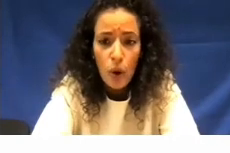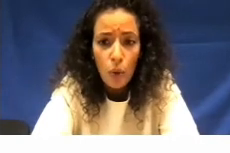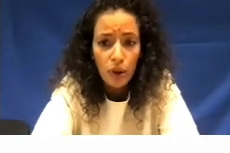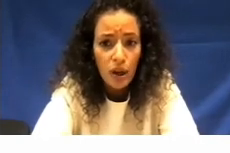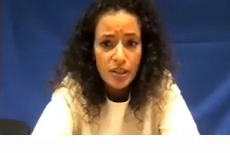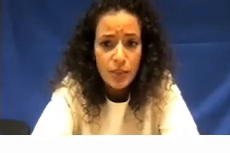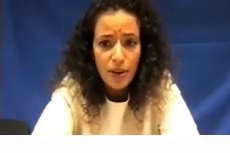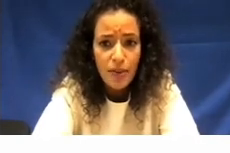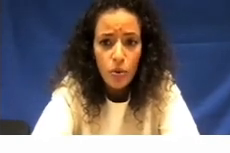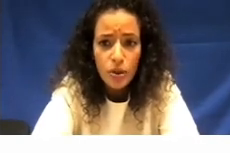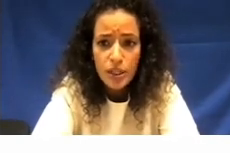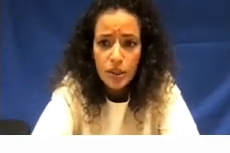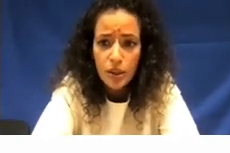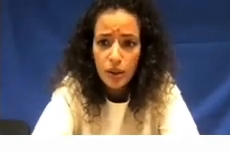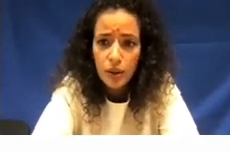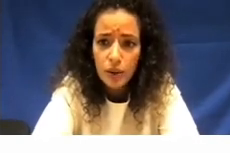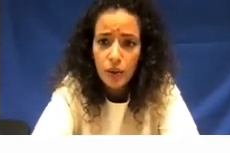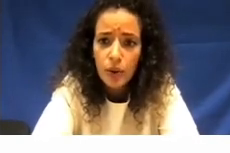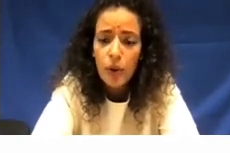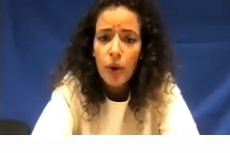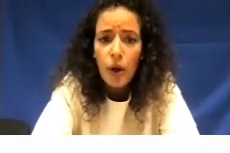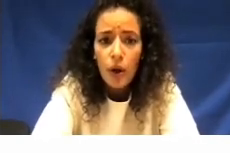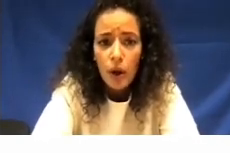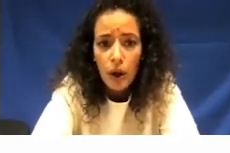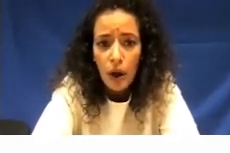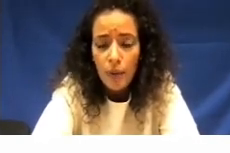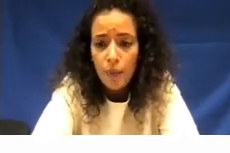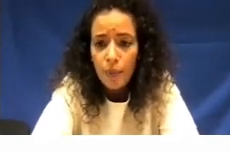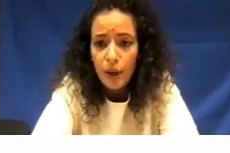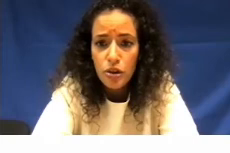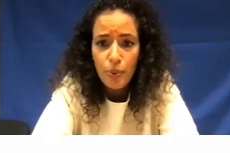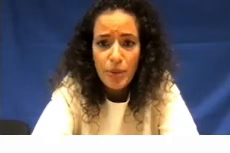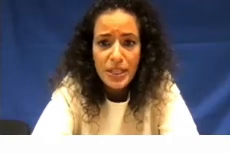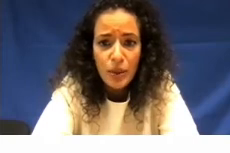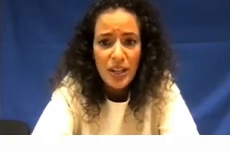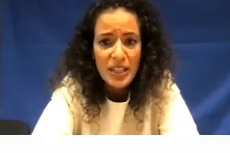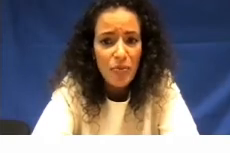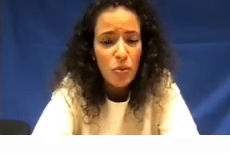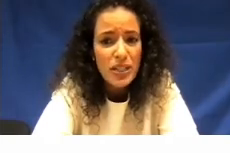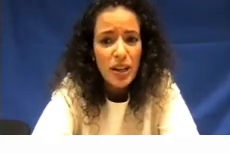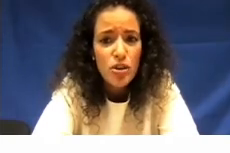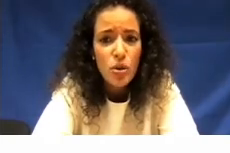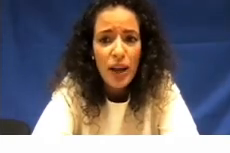will the classes be recorded because you'll be missing the Wednesday I’m not entirely sure at